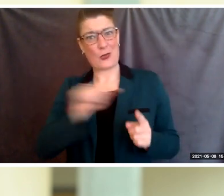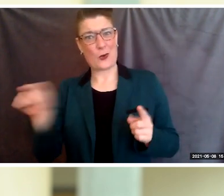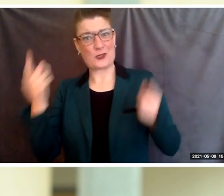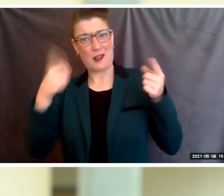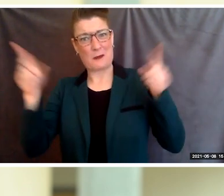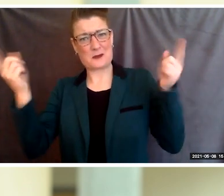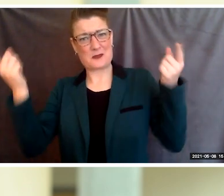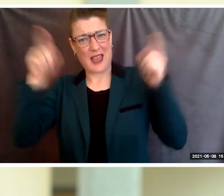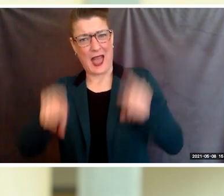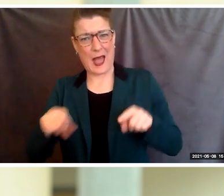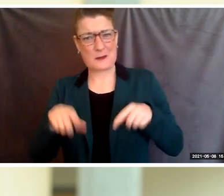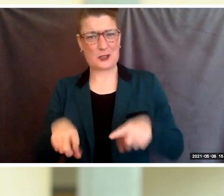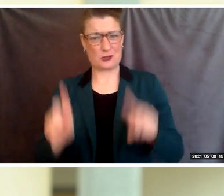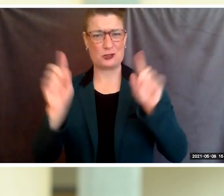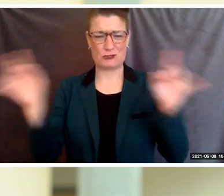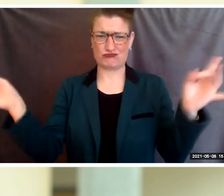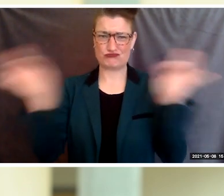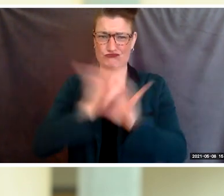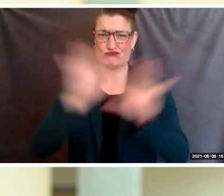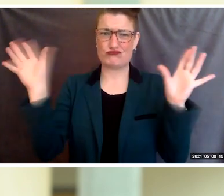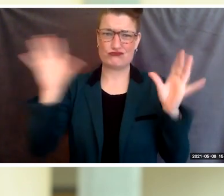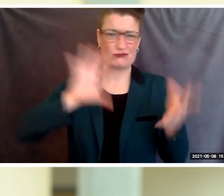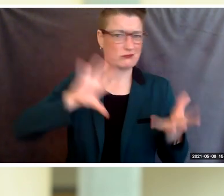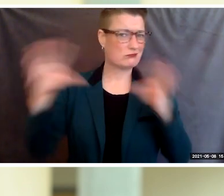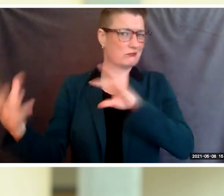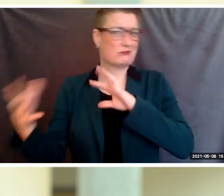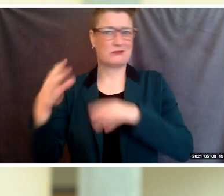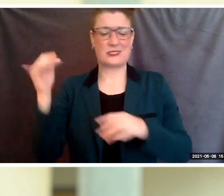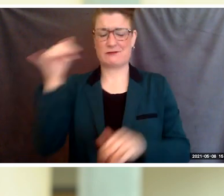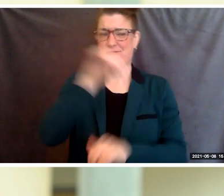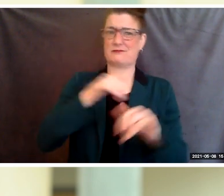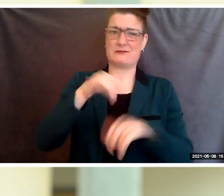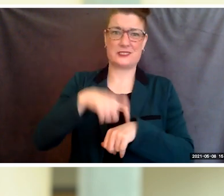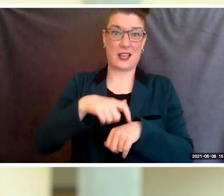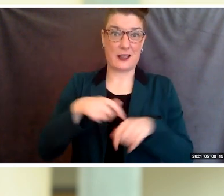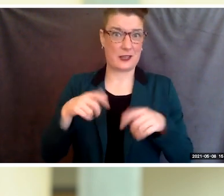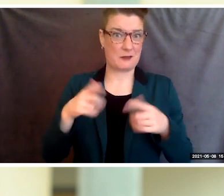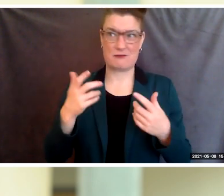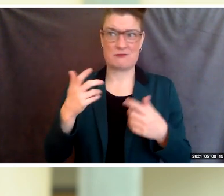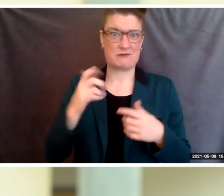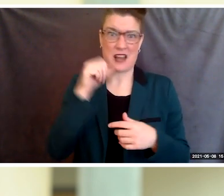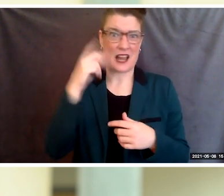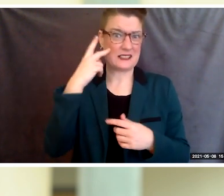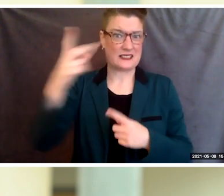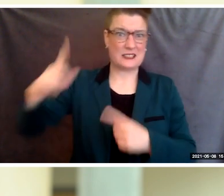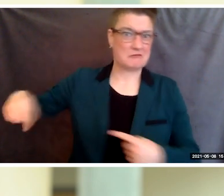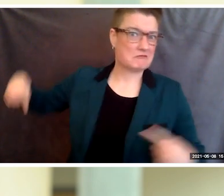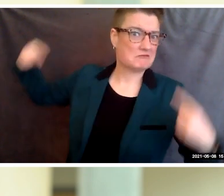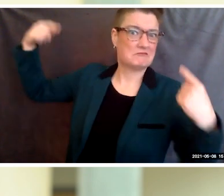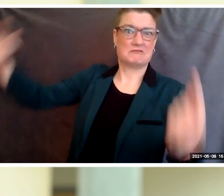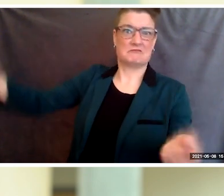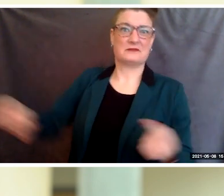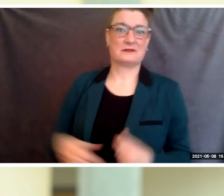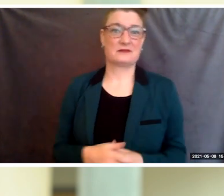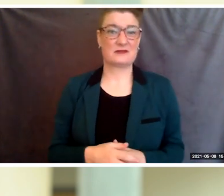and tumultuous times in a generation. The list of challenges that each and every one of you have faced